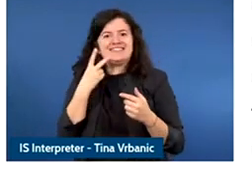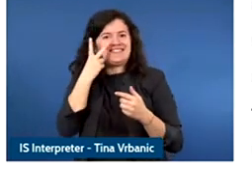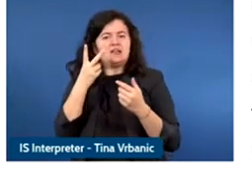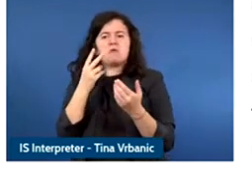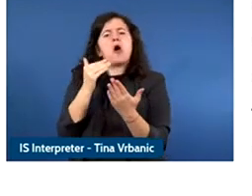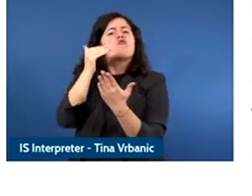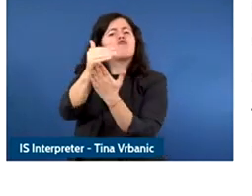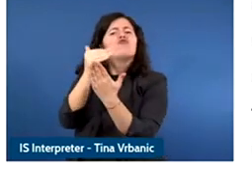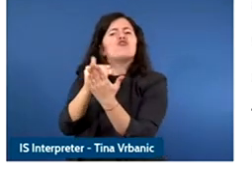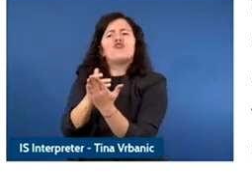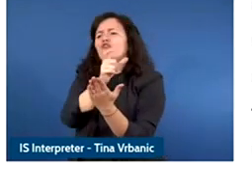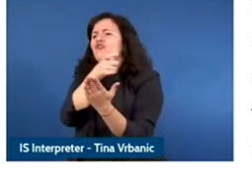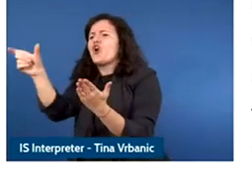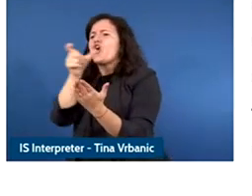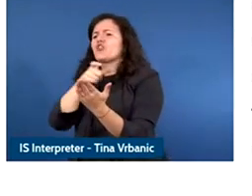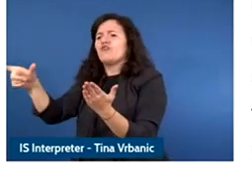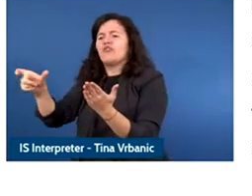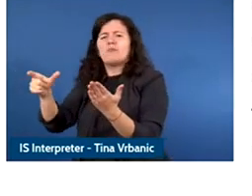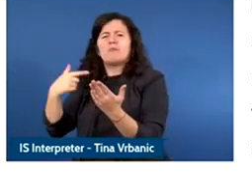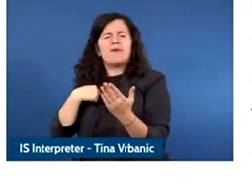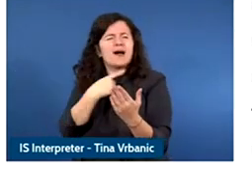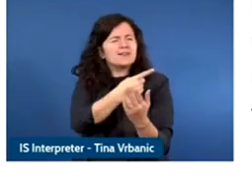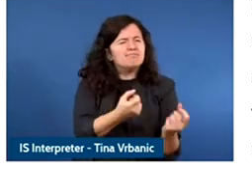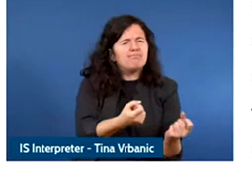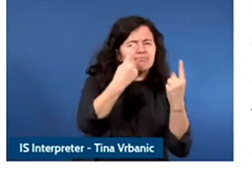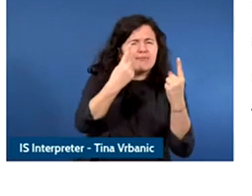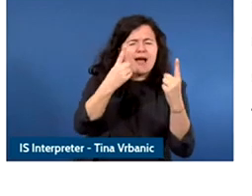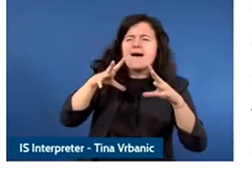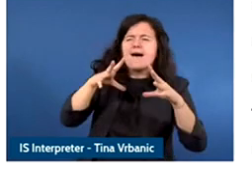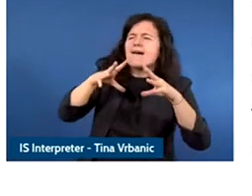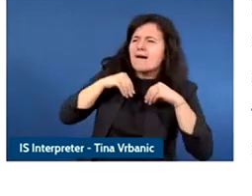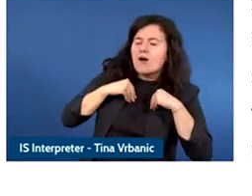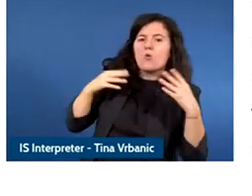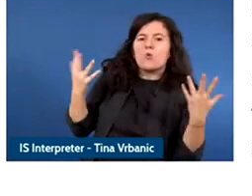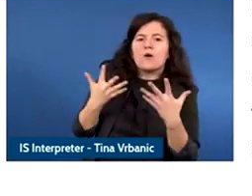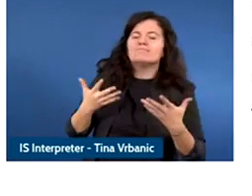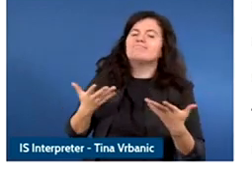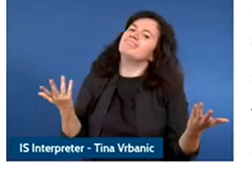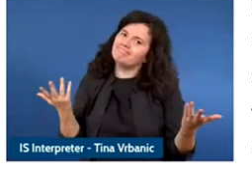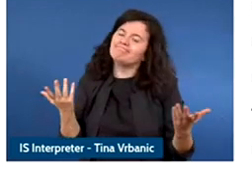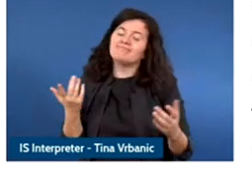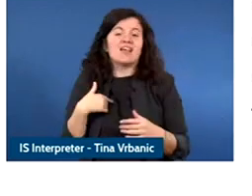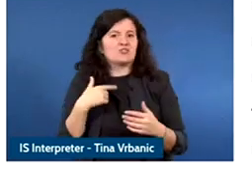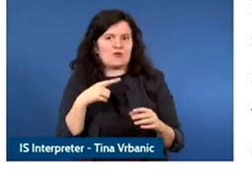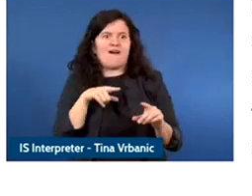how hard it is actually to figure out what the right thing do is.